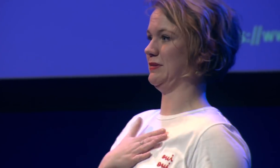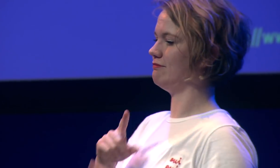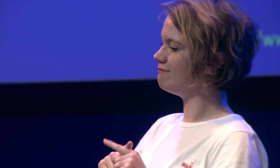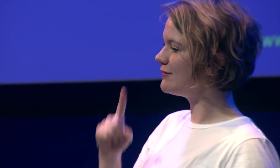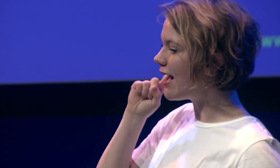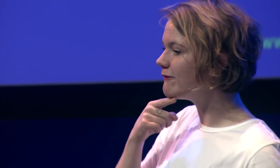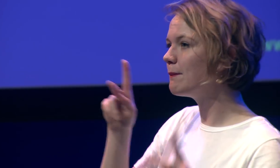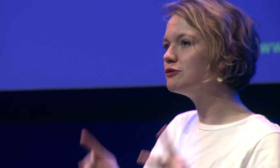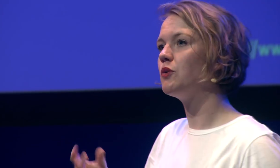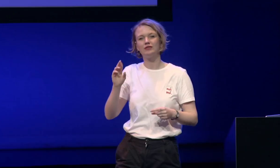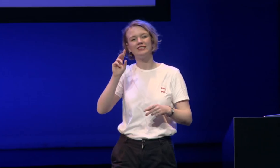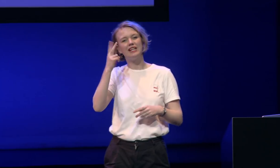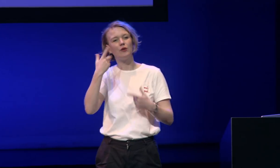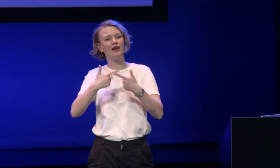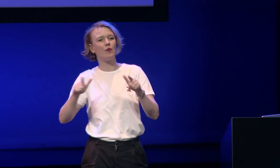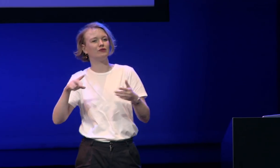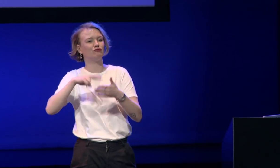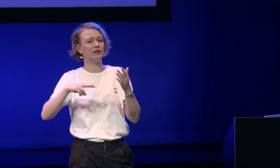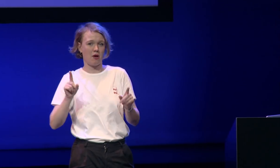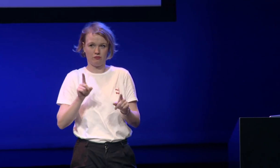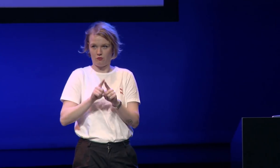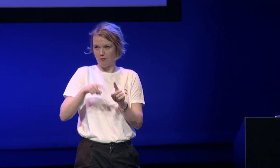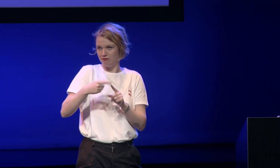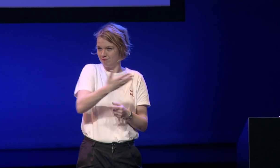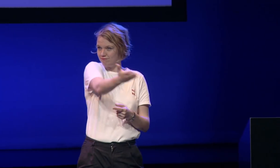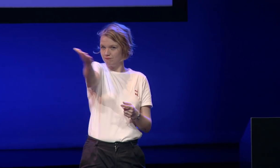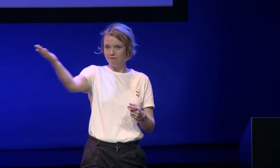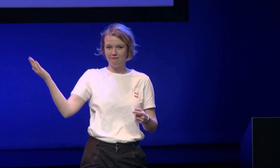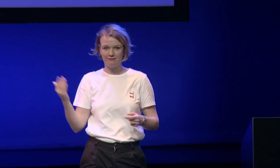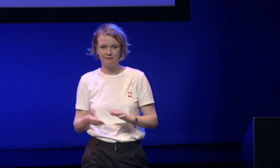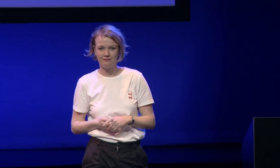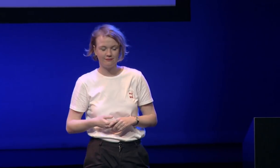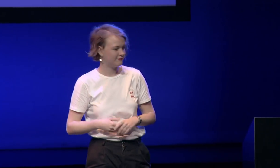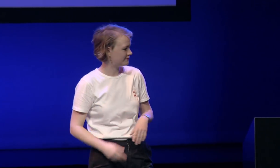site and this is not just about me this is for people who use language as a